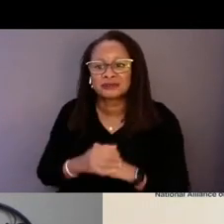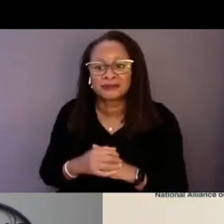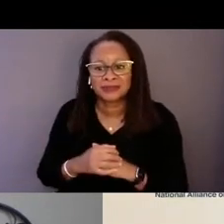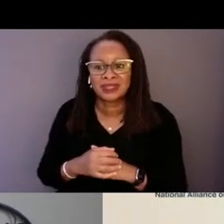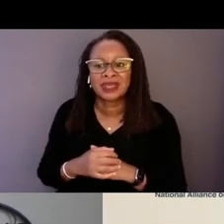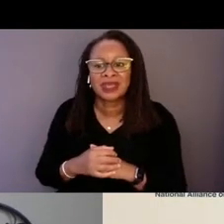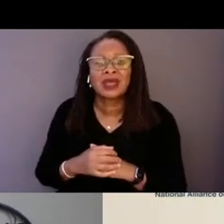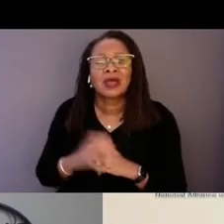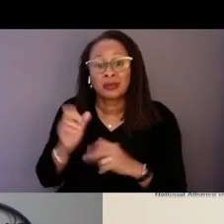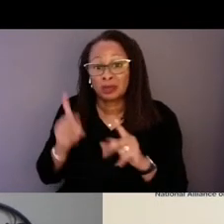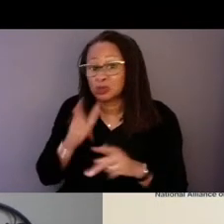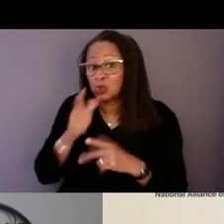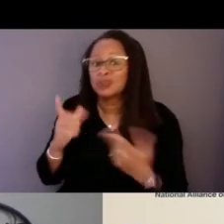And if they can't de-escalate,